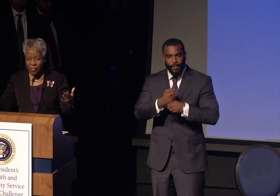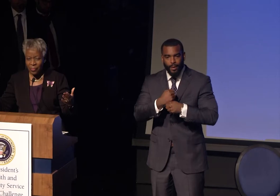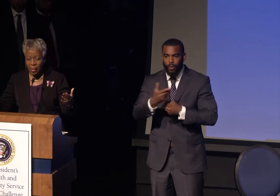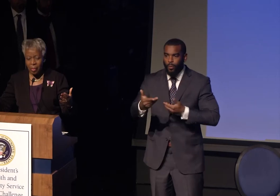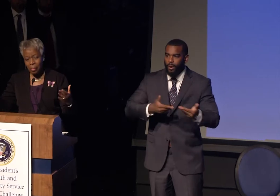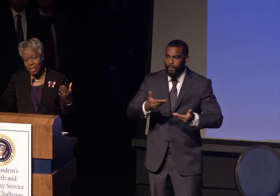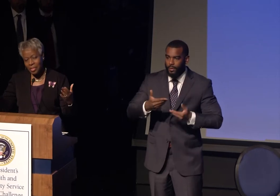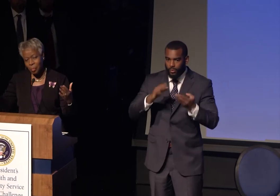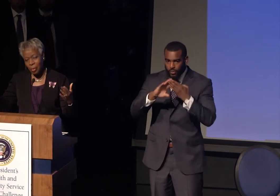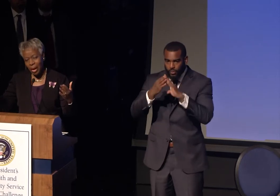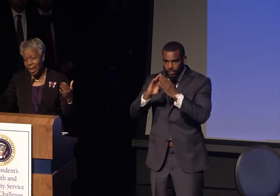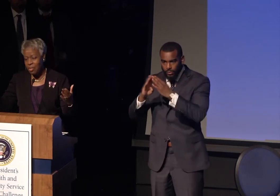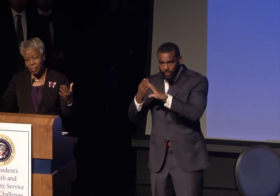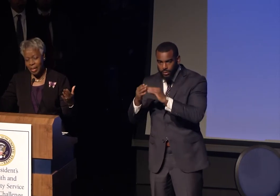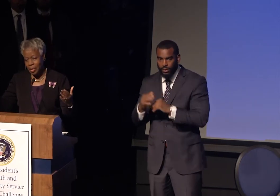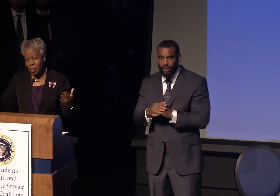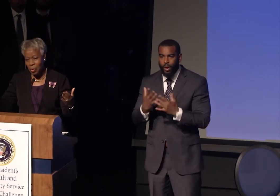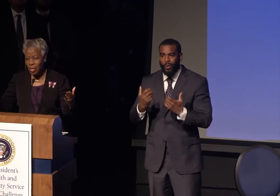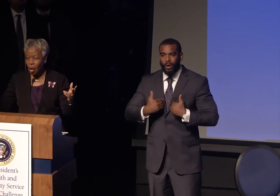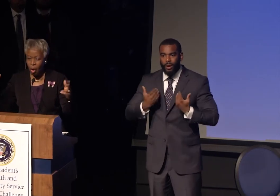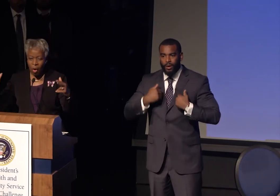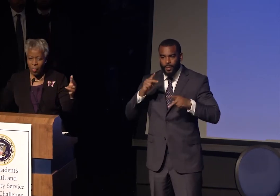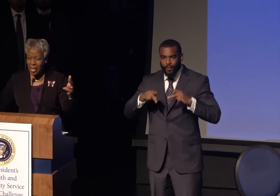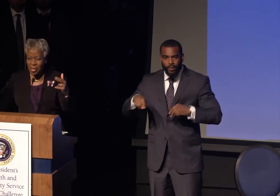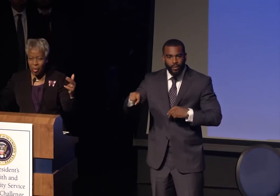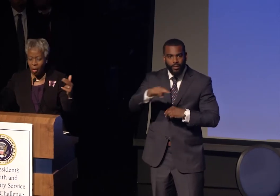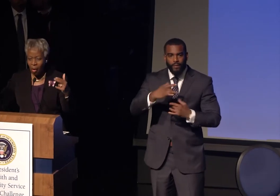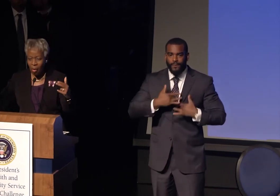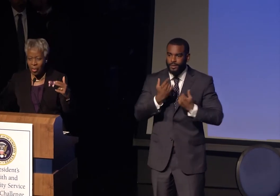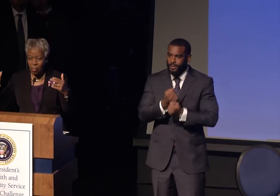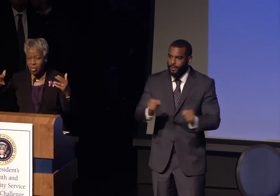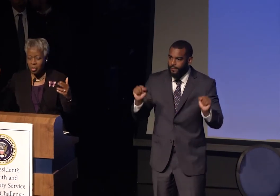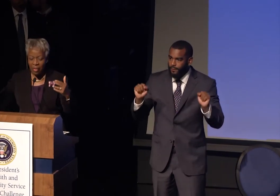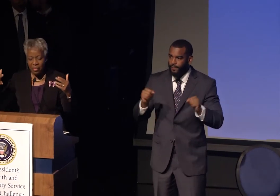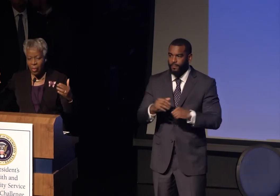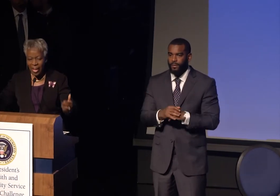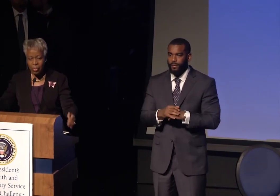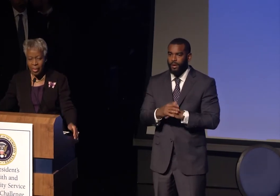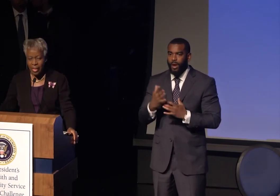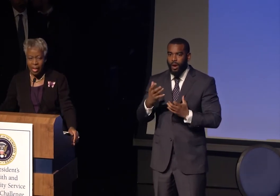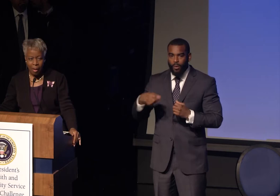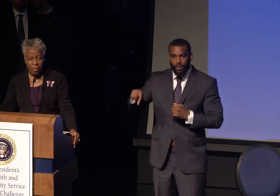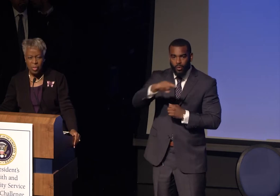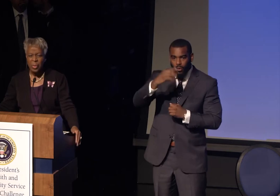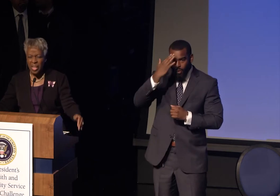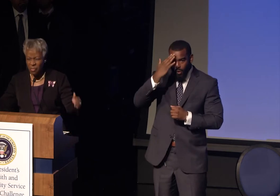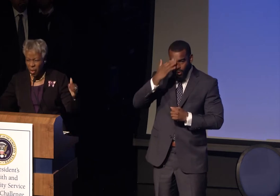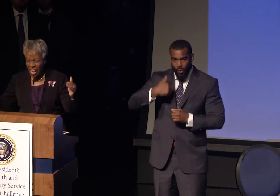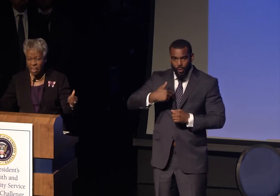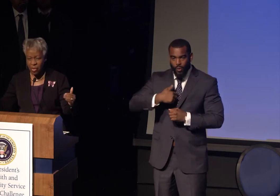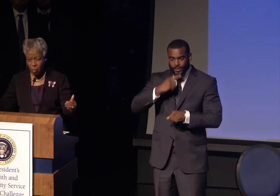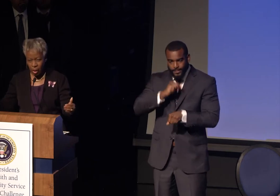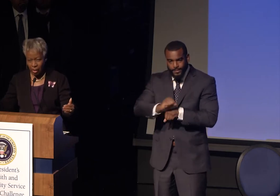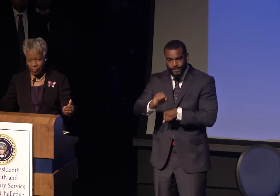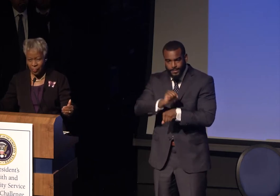places where everybody knows that all means all, that we're striving for equity and opportunity for everyone.